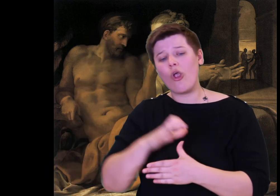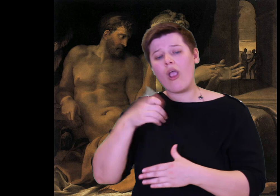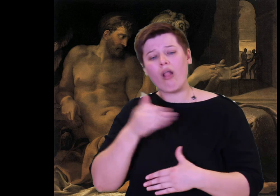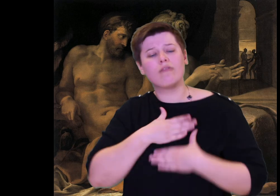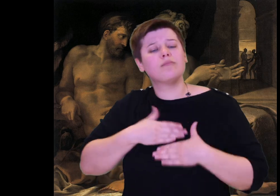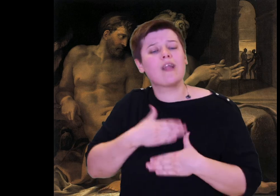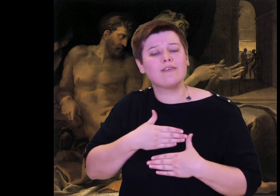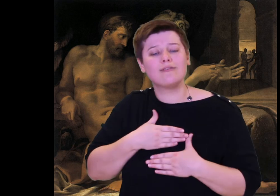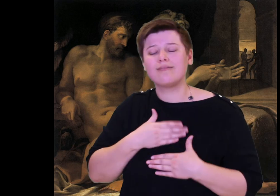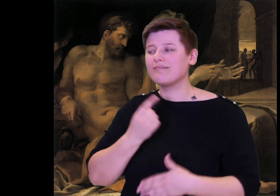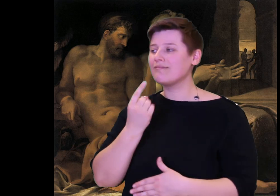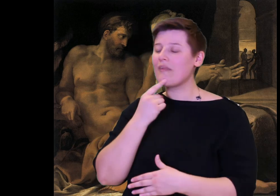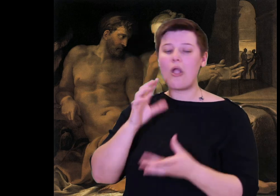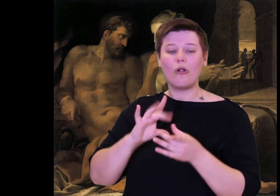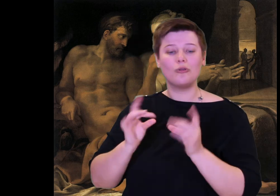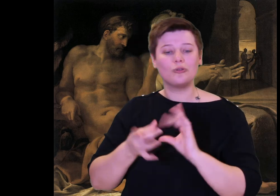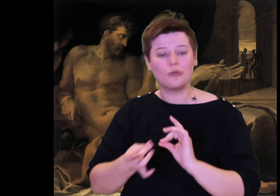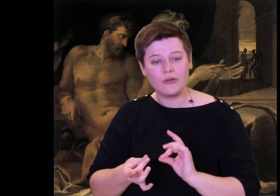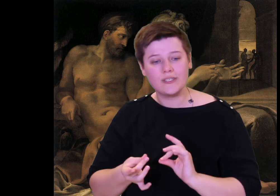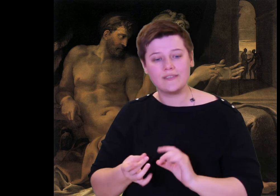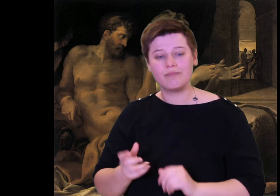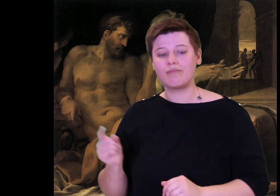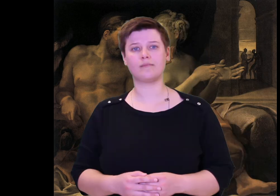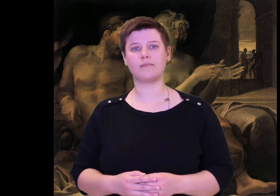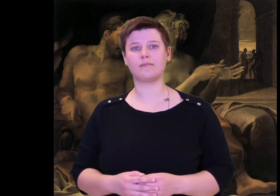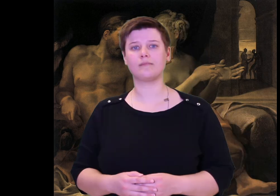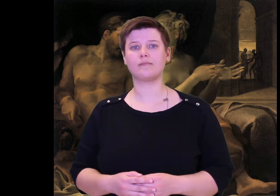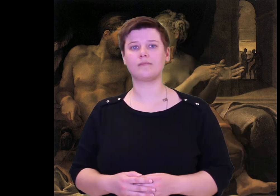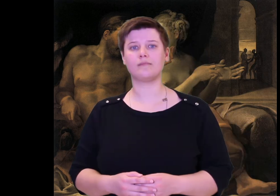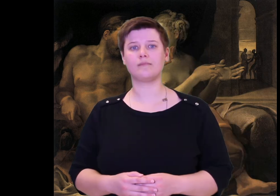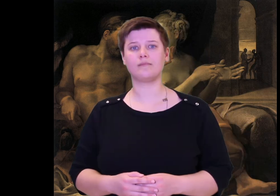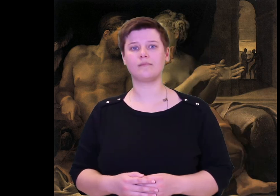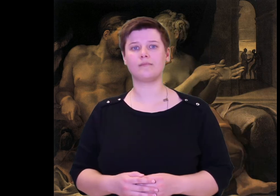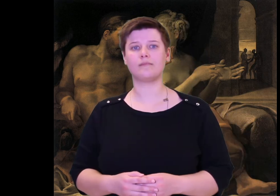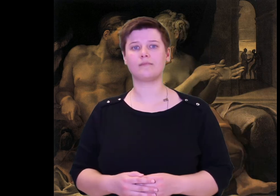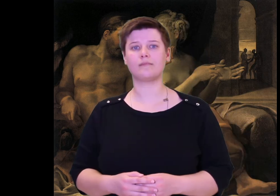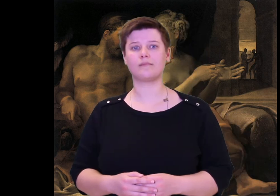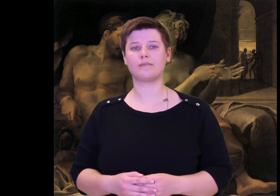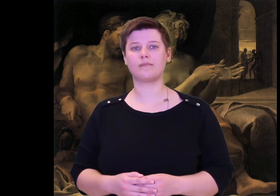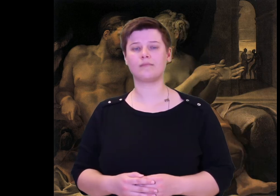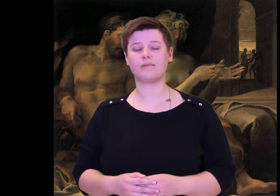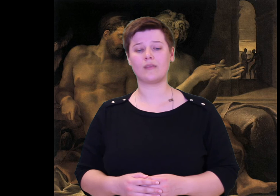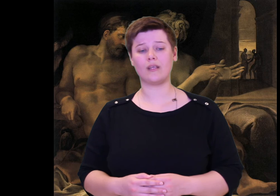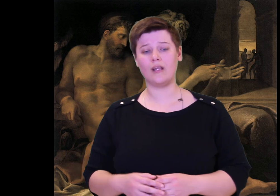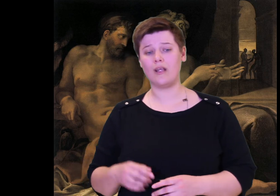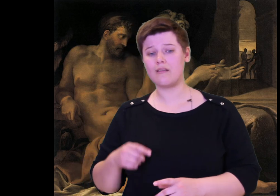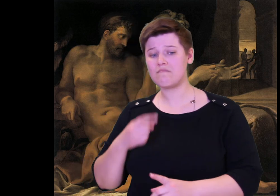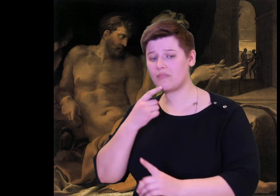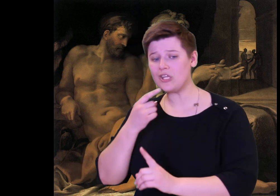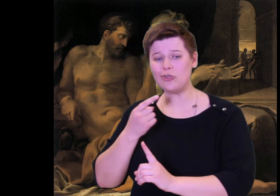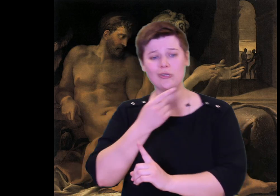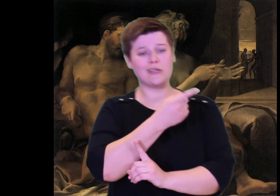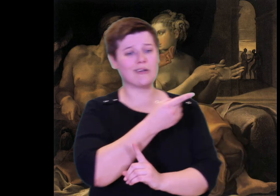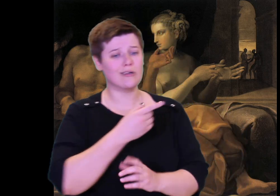She told him how she suffered as she watched the crowd of suitors ruining